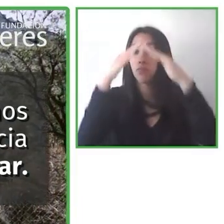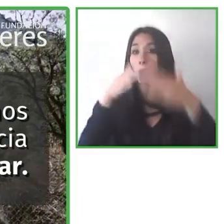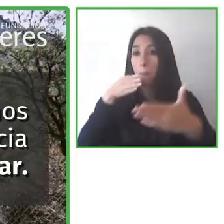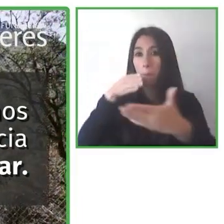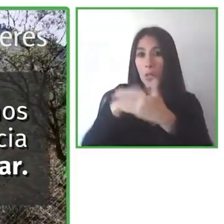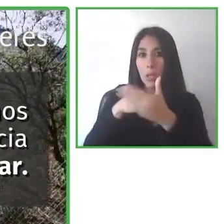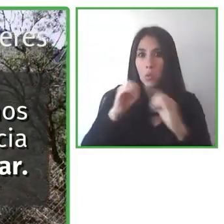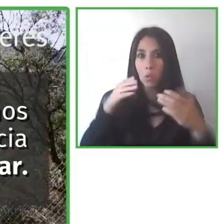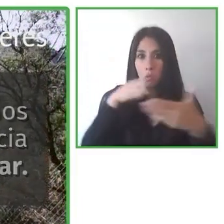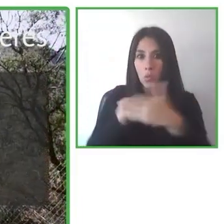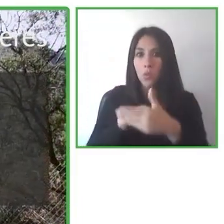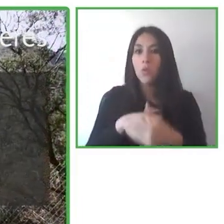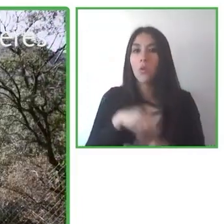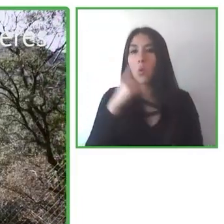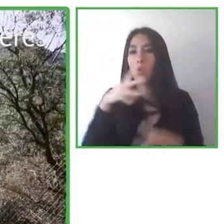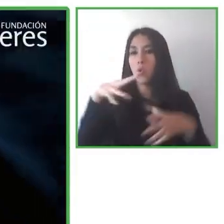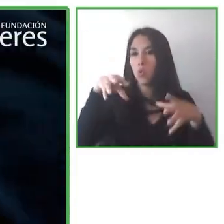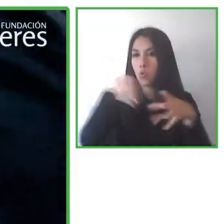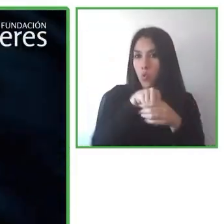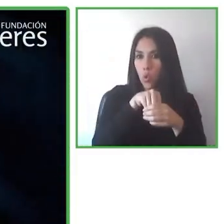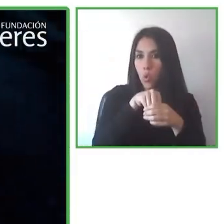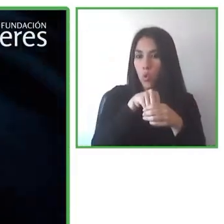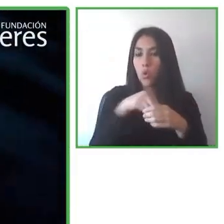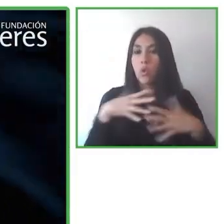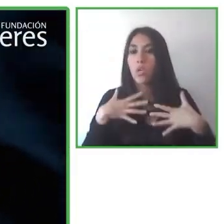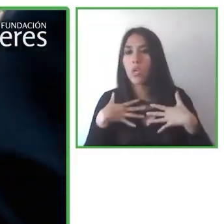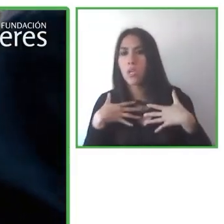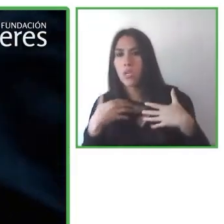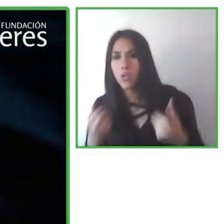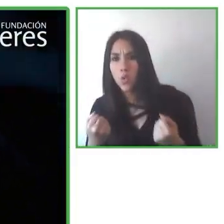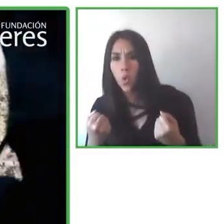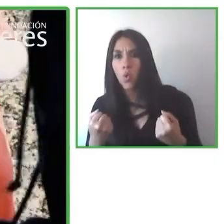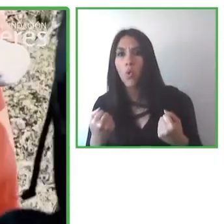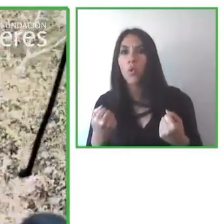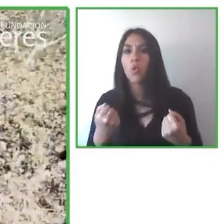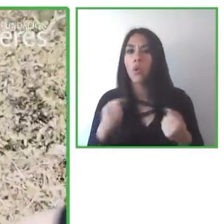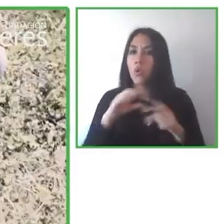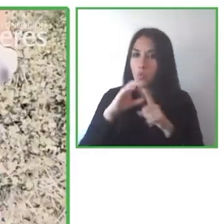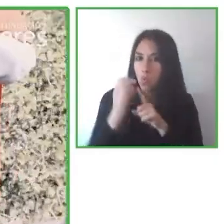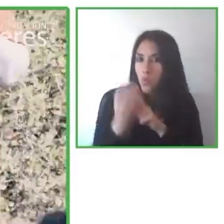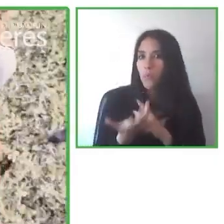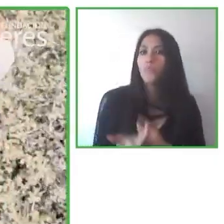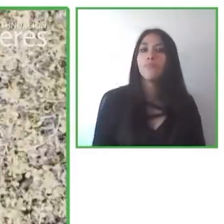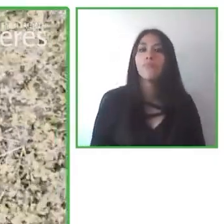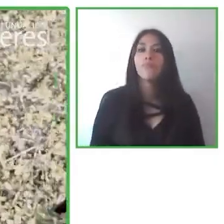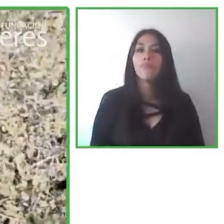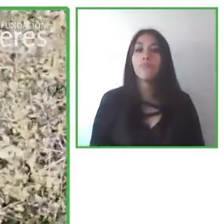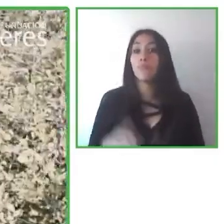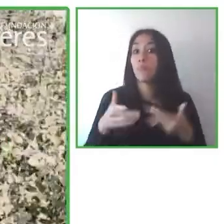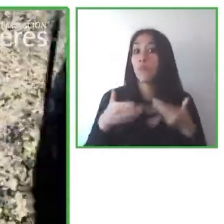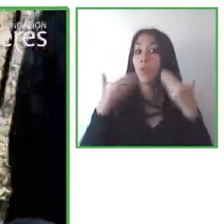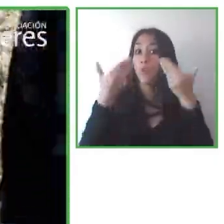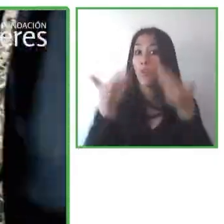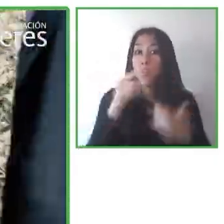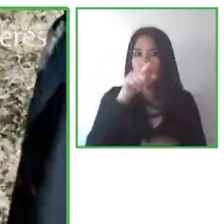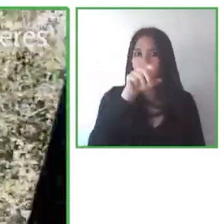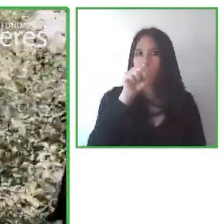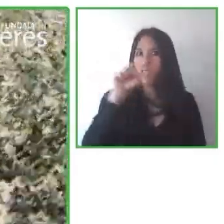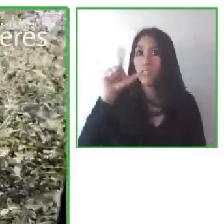experience that looks to connect people and improves their welfare. Hiking without Limits offers several accessibility solutions